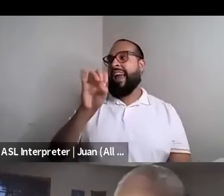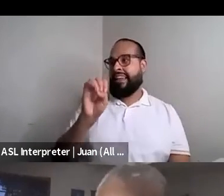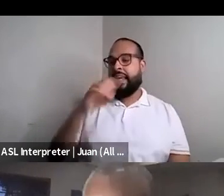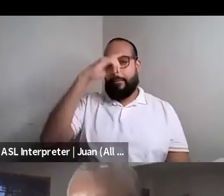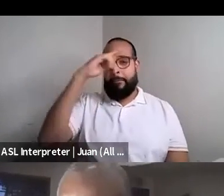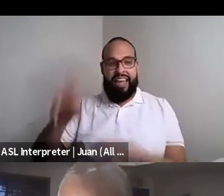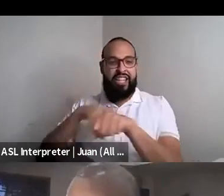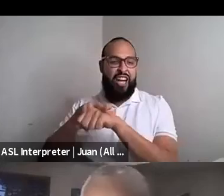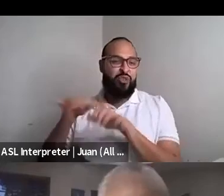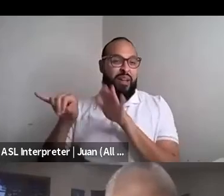Kenyon Farrow (he/him/his): I'm writing